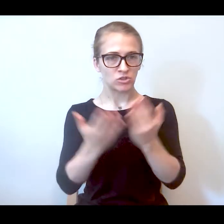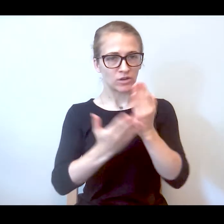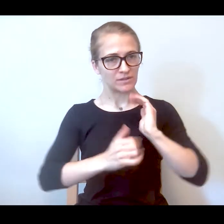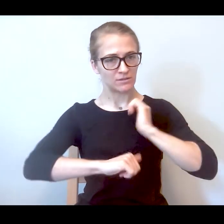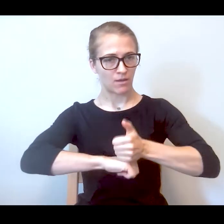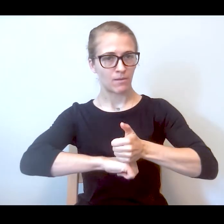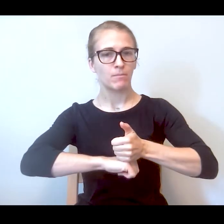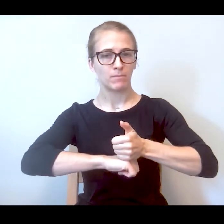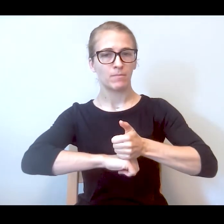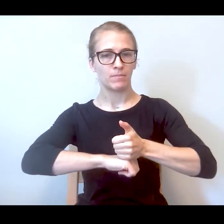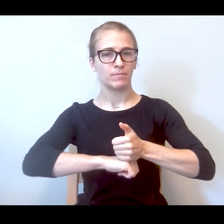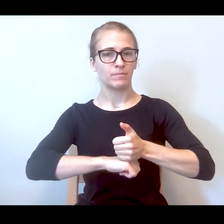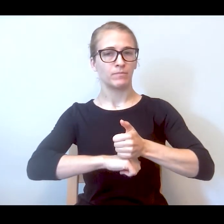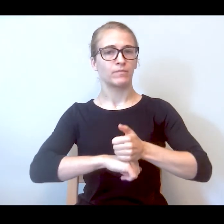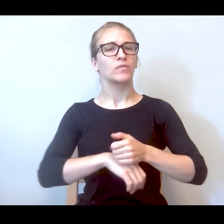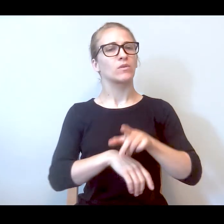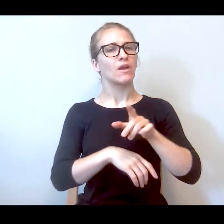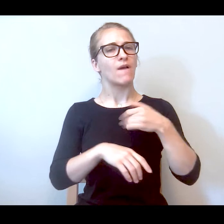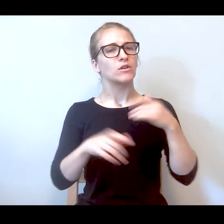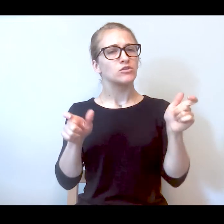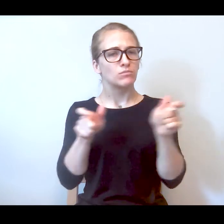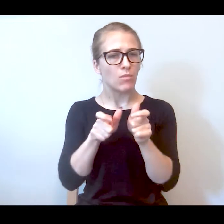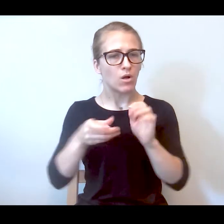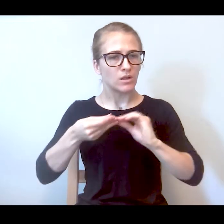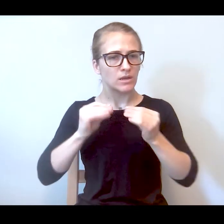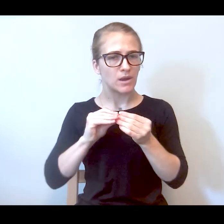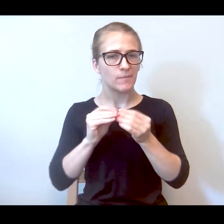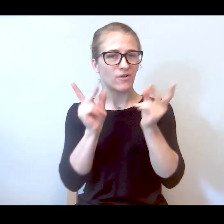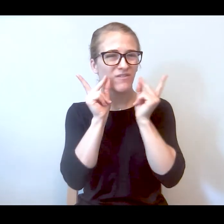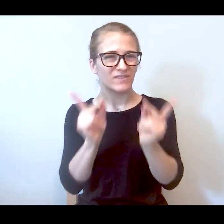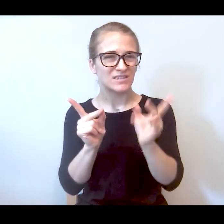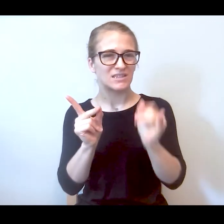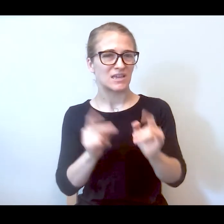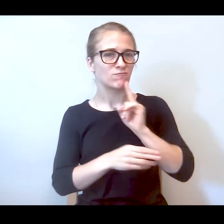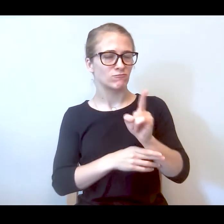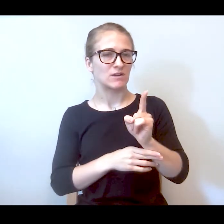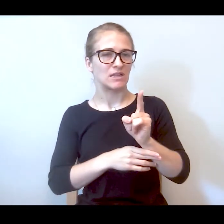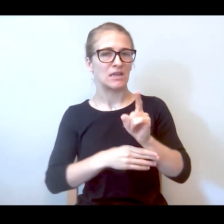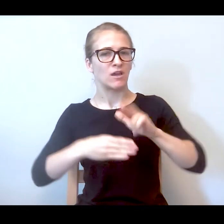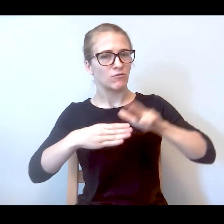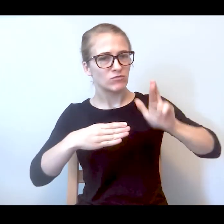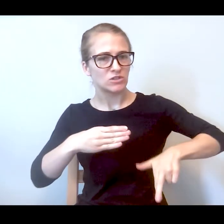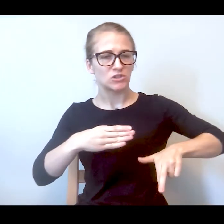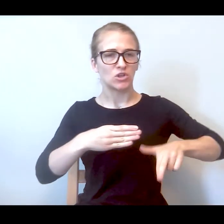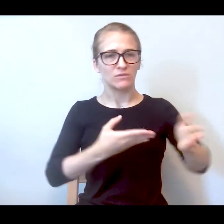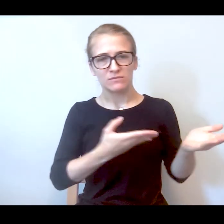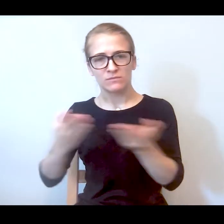is the very small number of visits that actually resulted in a visit to the emergency room. So we